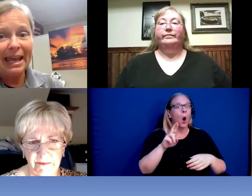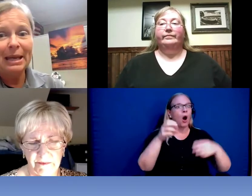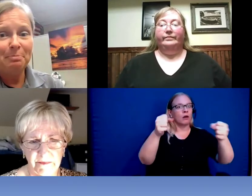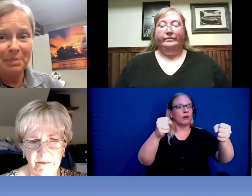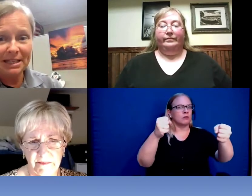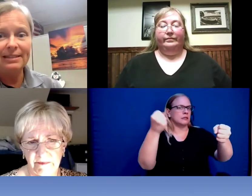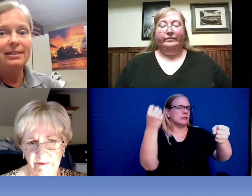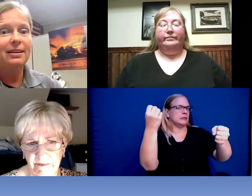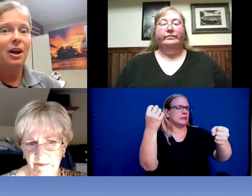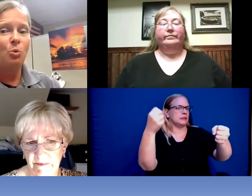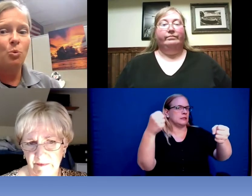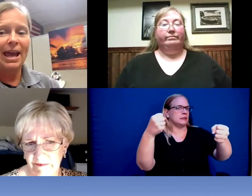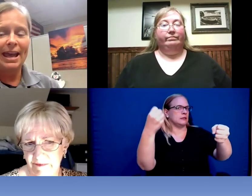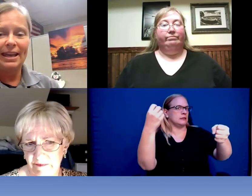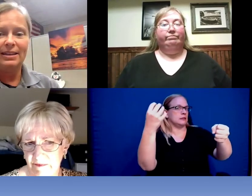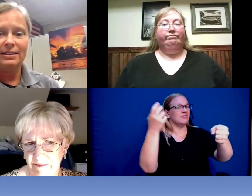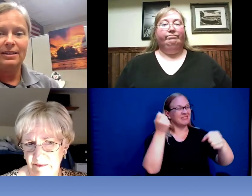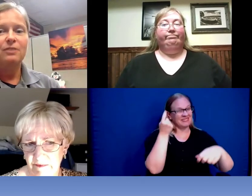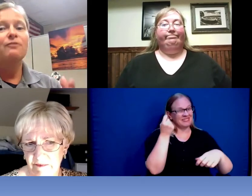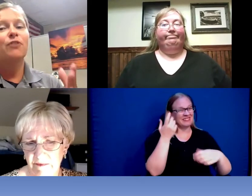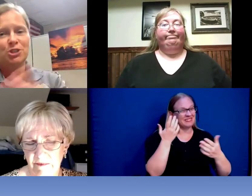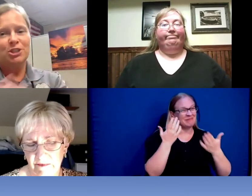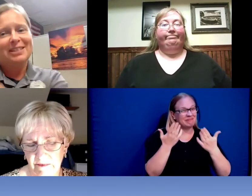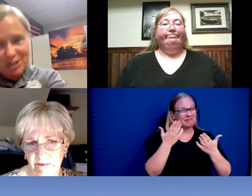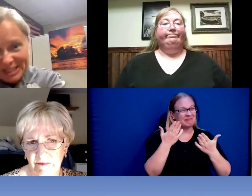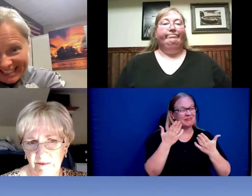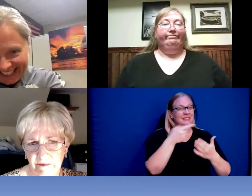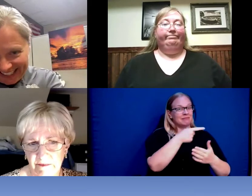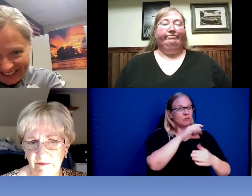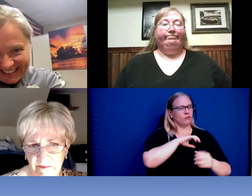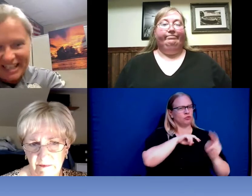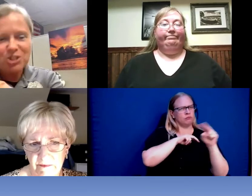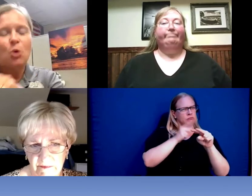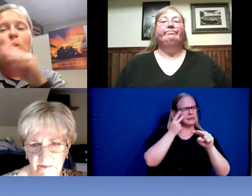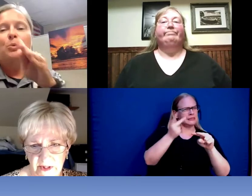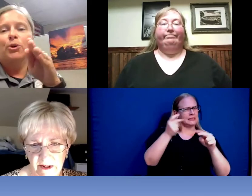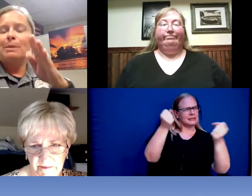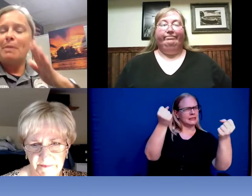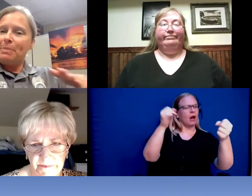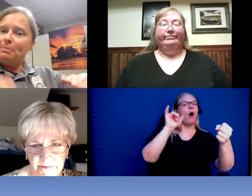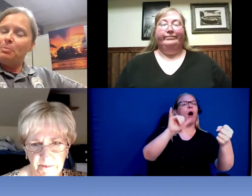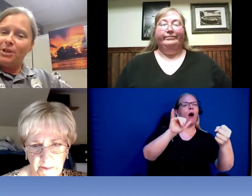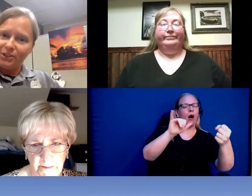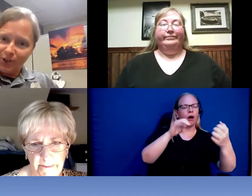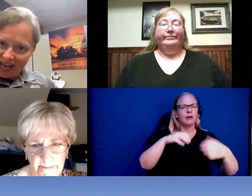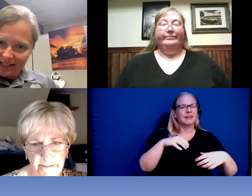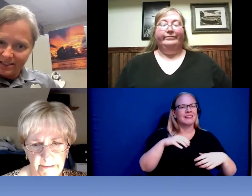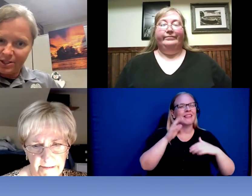maybe -- may be a way verses digging. We worry about people putting their hands in